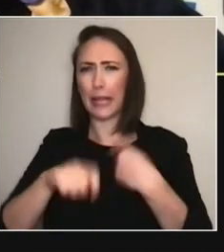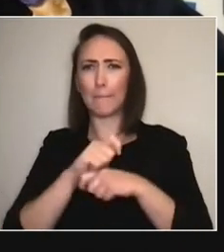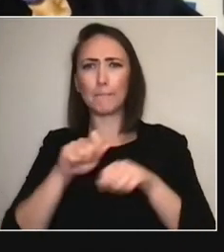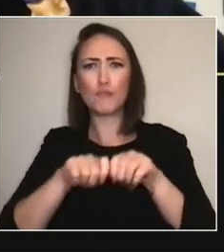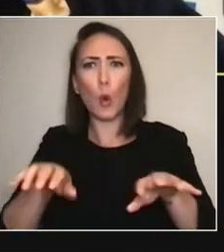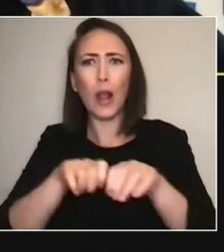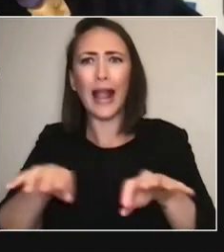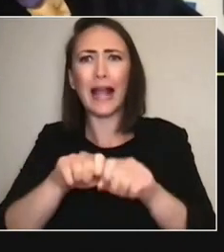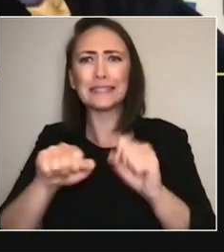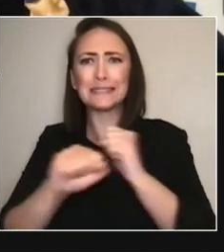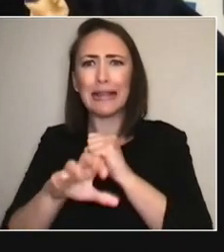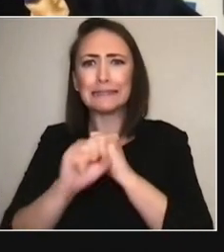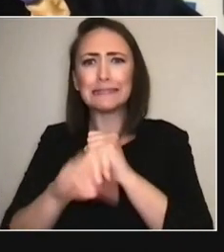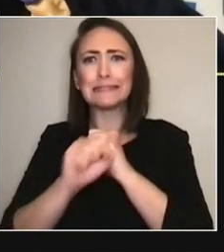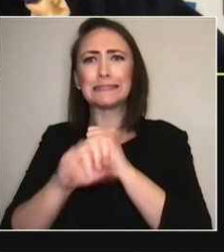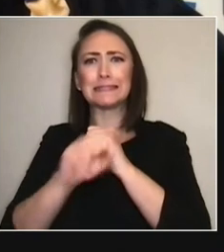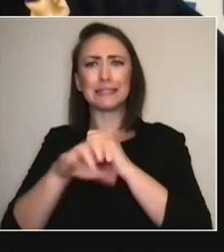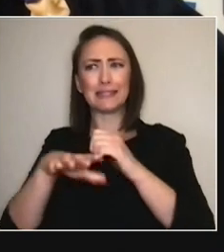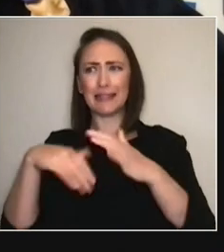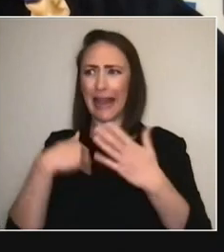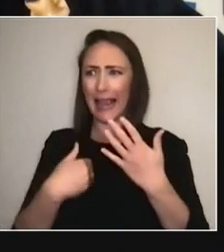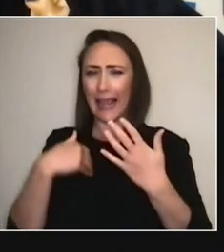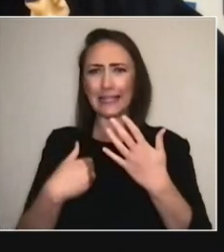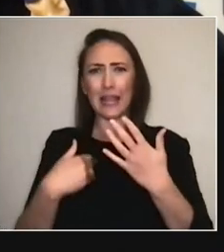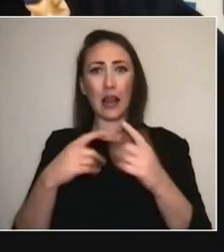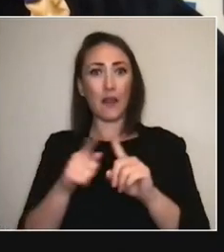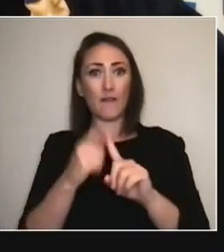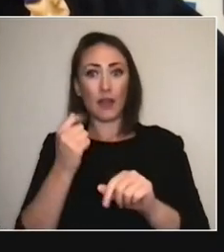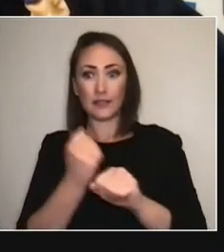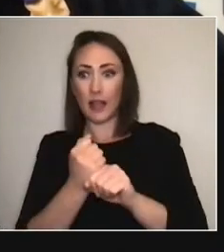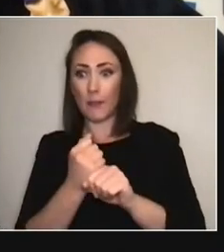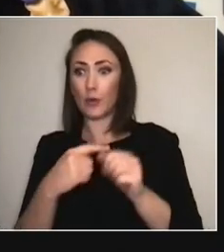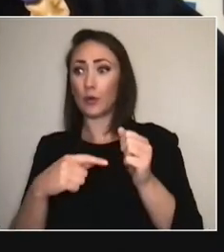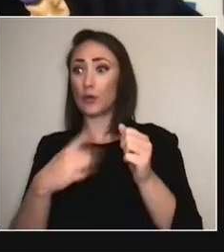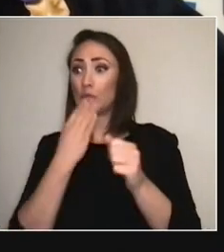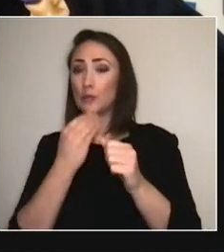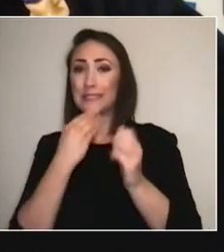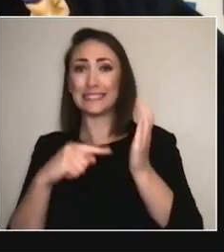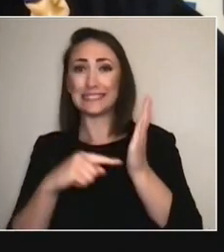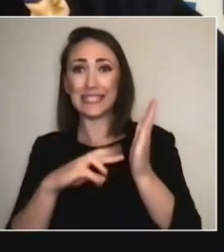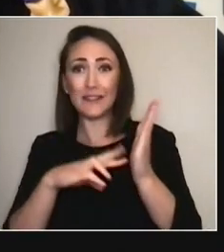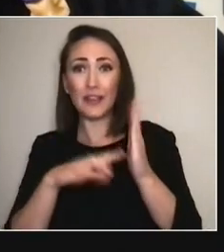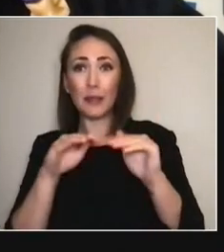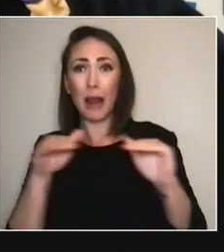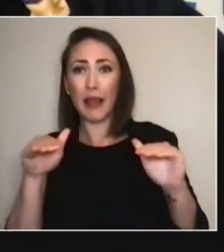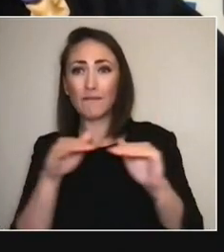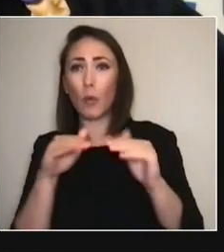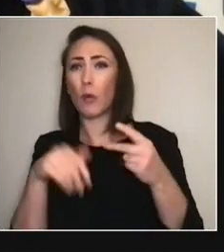like gaming or film and television, or digital media that